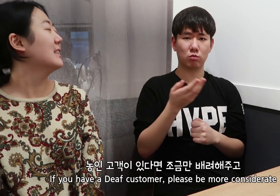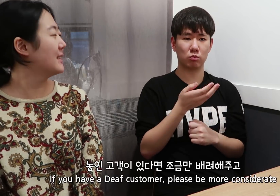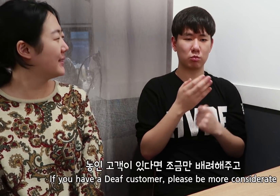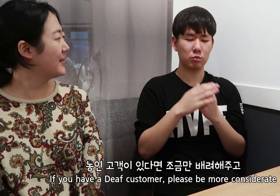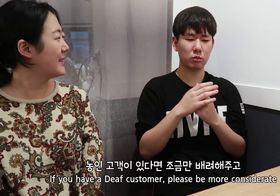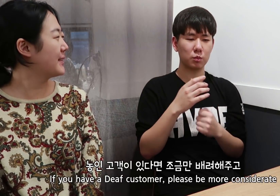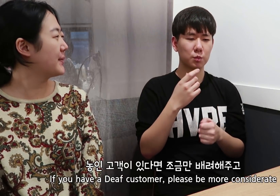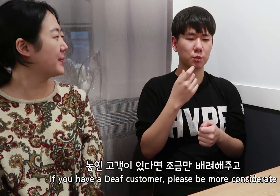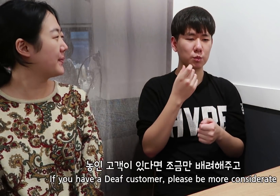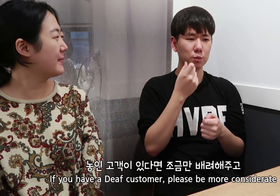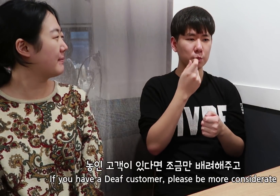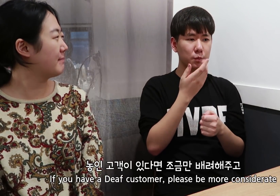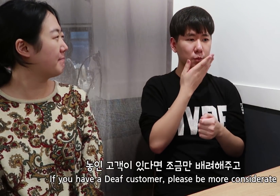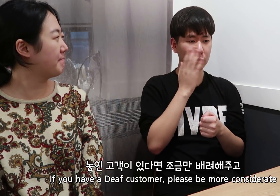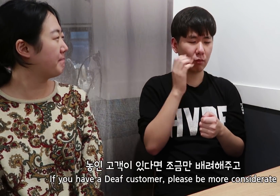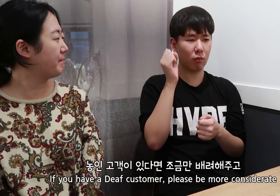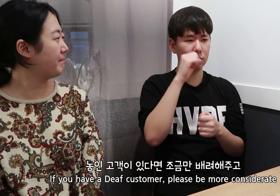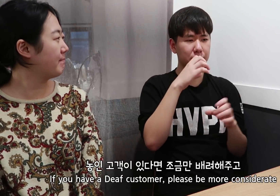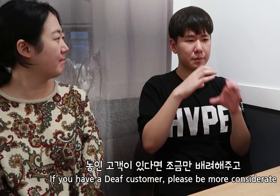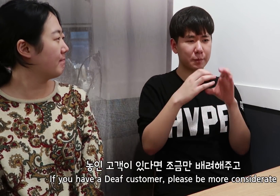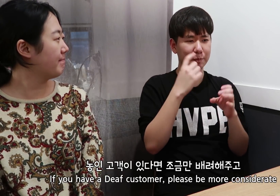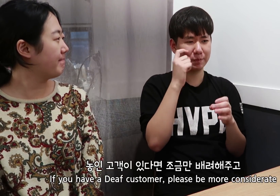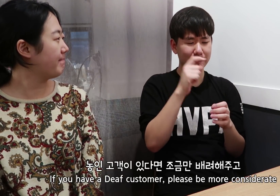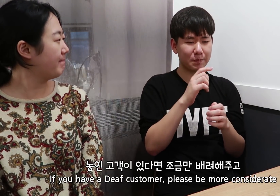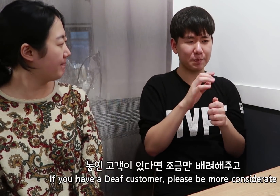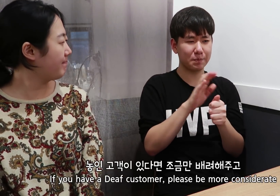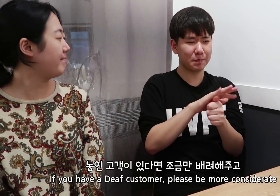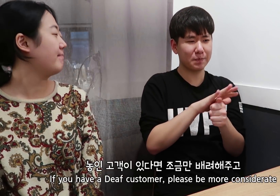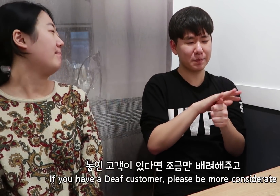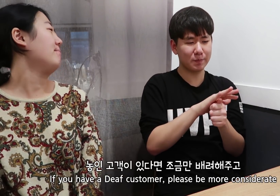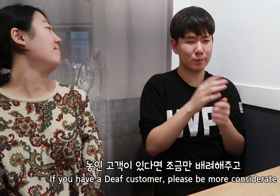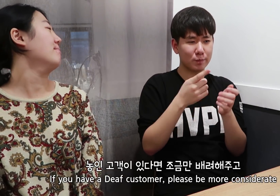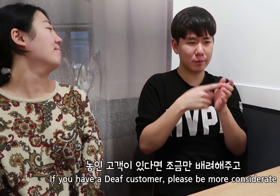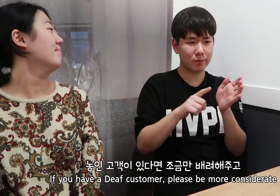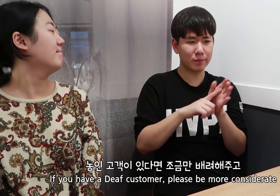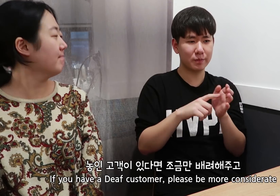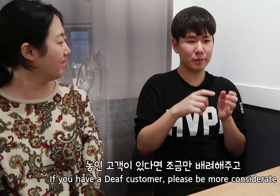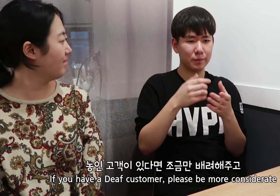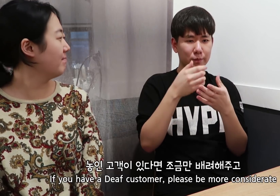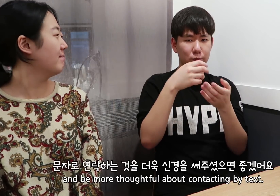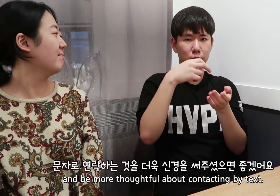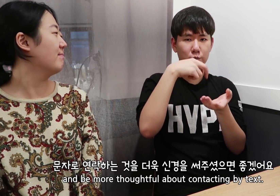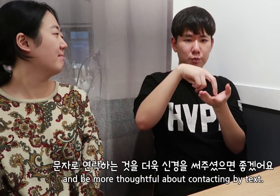If you have a Deaf customer, please be more considerate